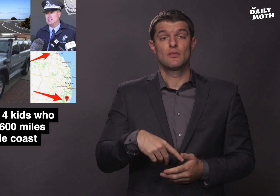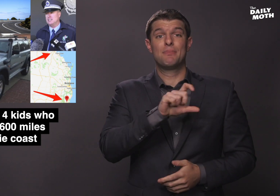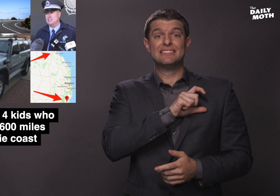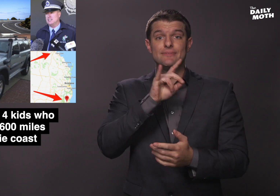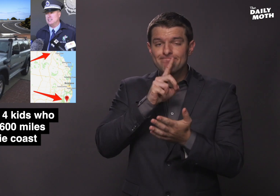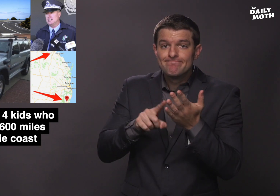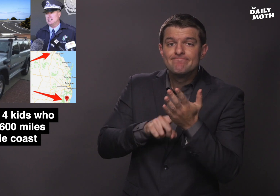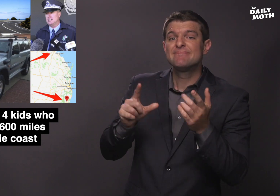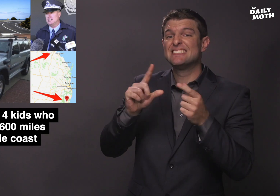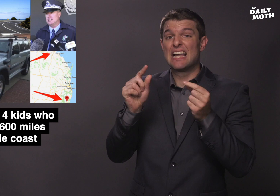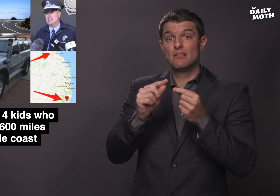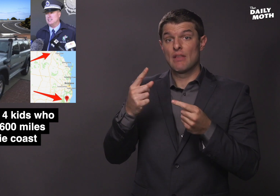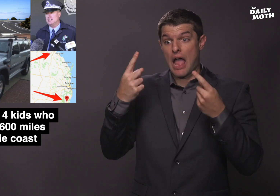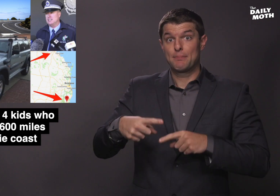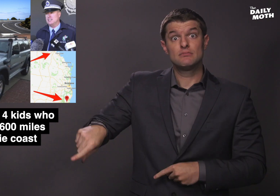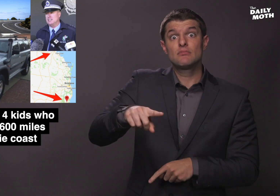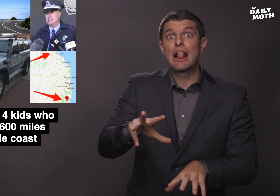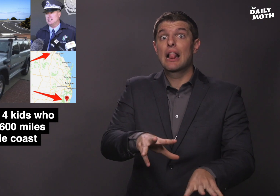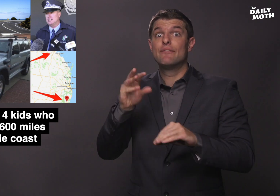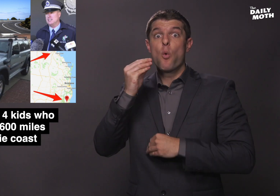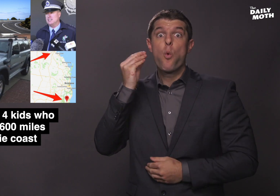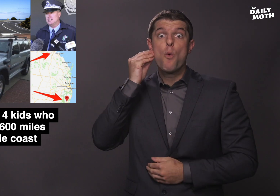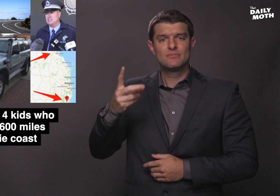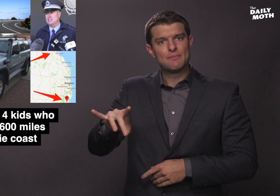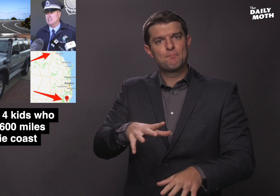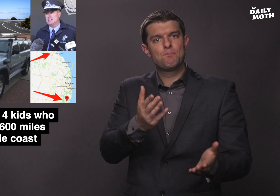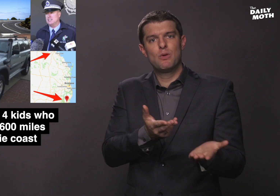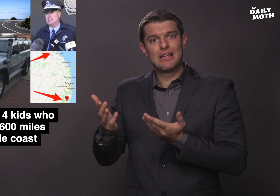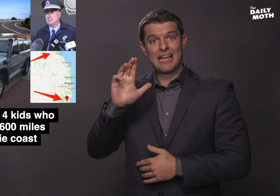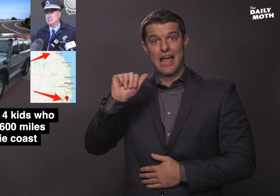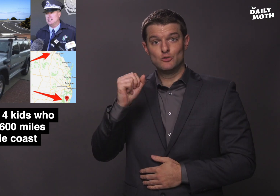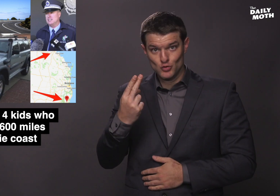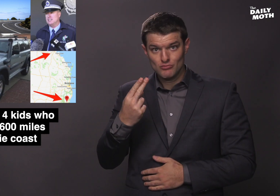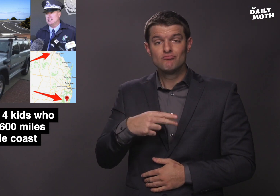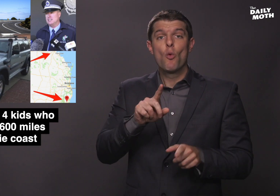The police said when they left, they also brought cash